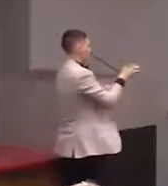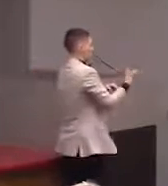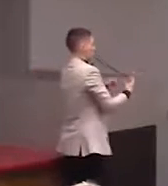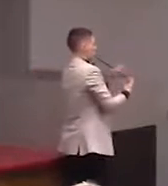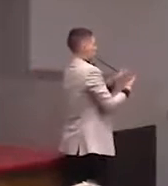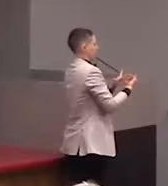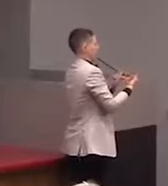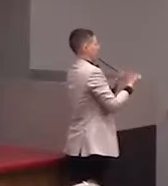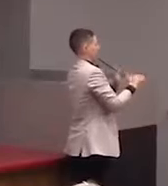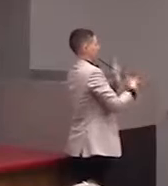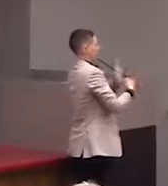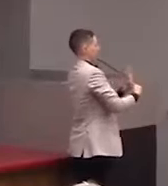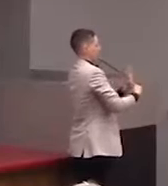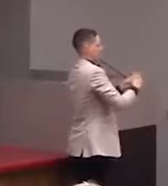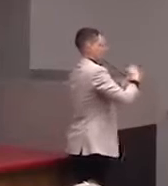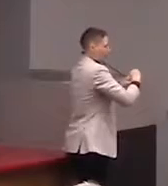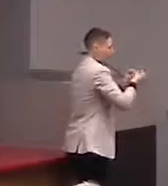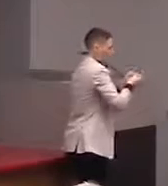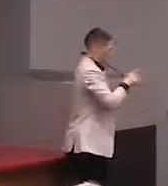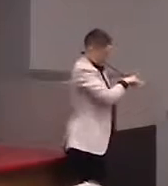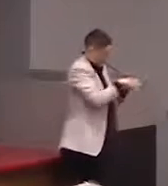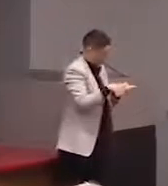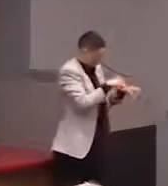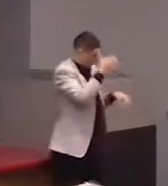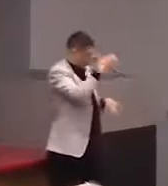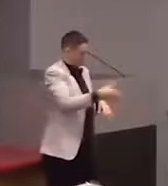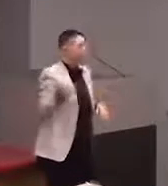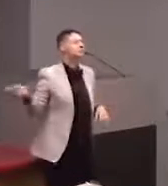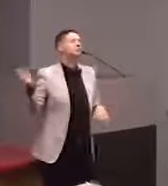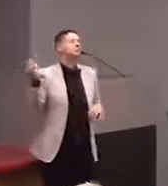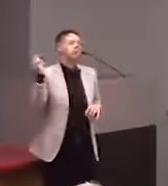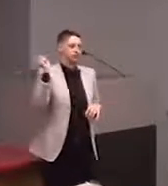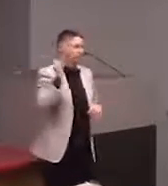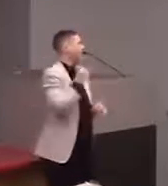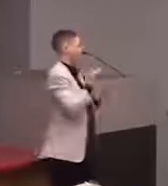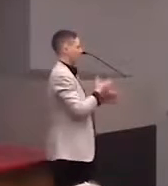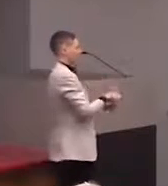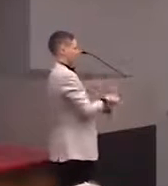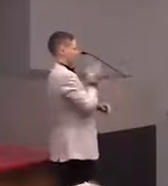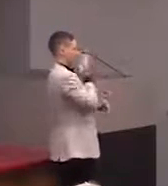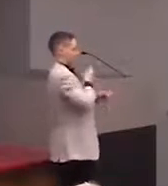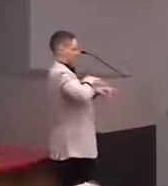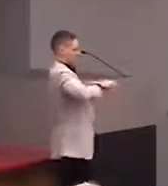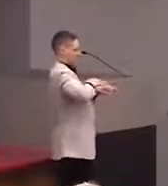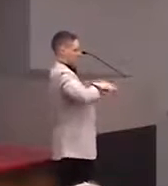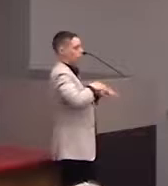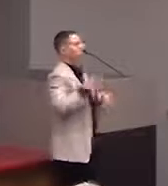It's a similar concept, so this... There's a couple of things going on, so this is the book, so this is like something